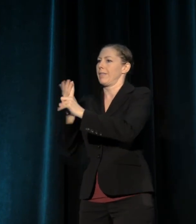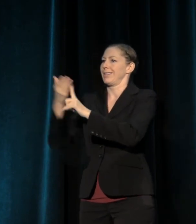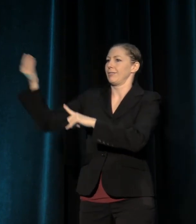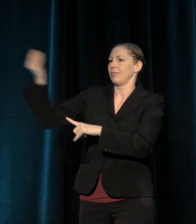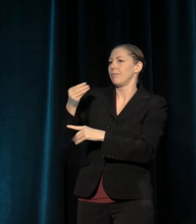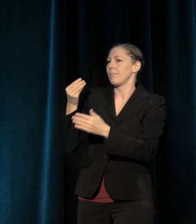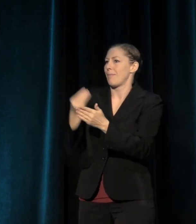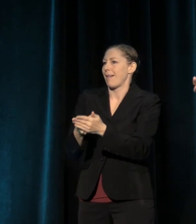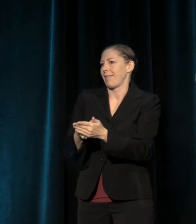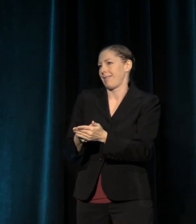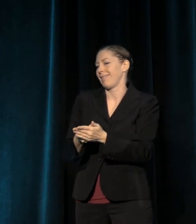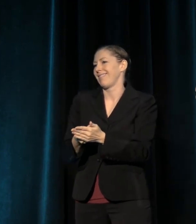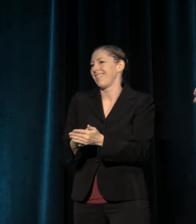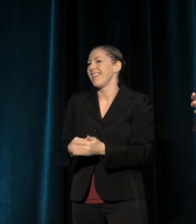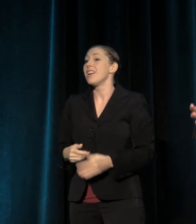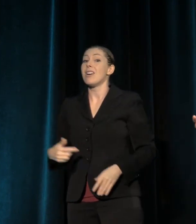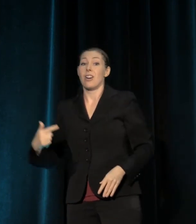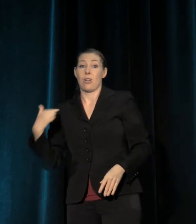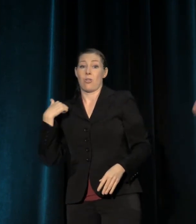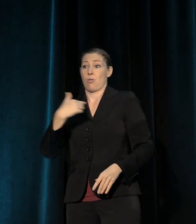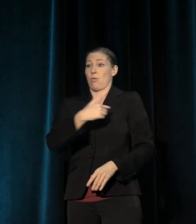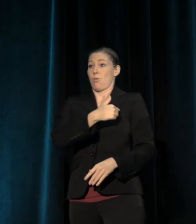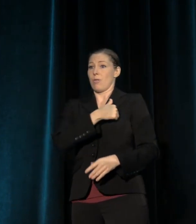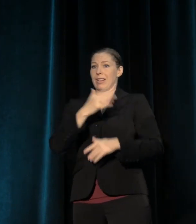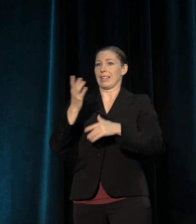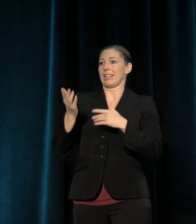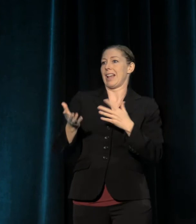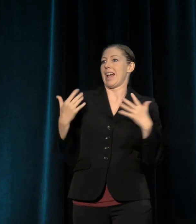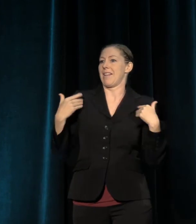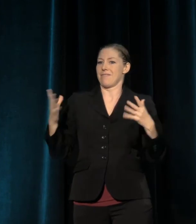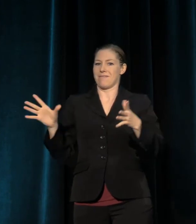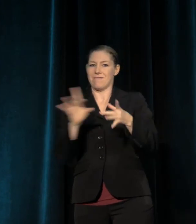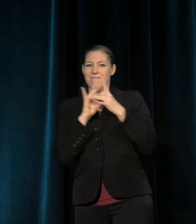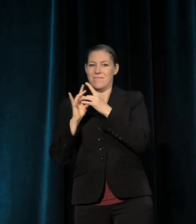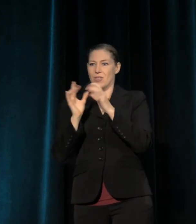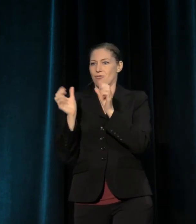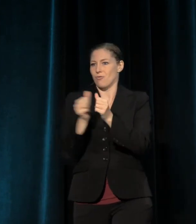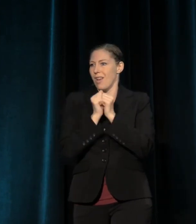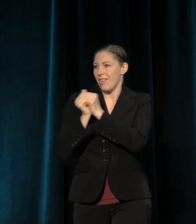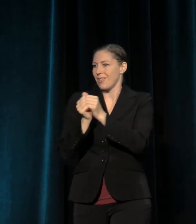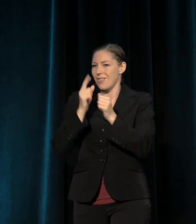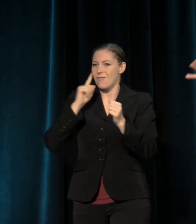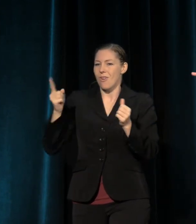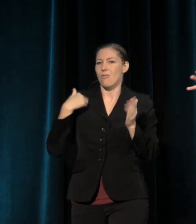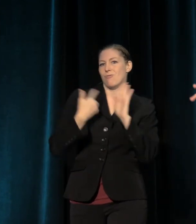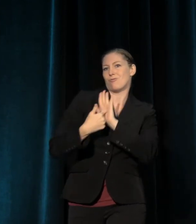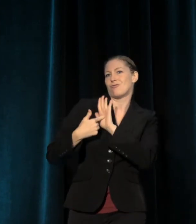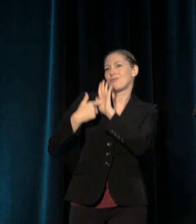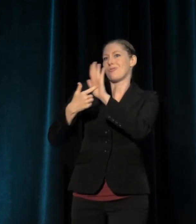convenings that bring us together so we can lift up the great and good work that we are doing